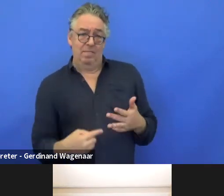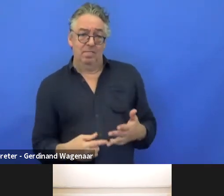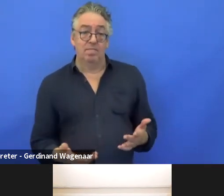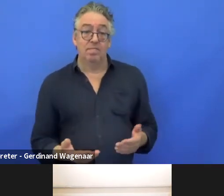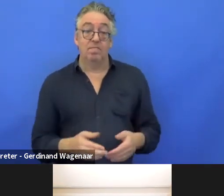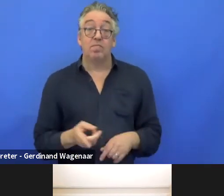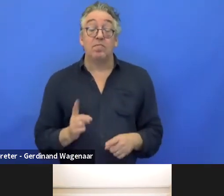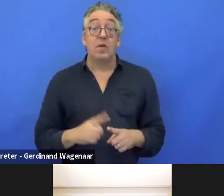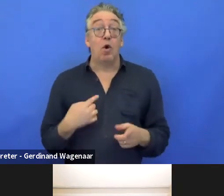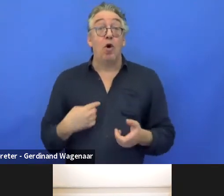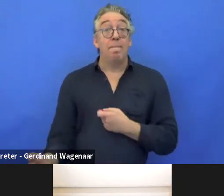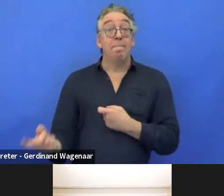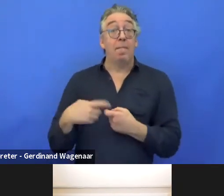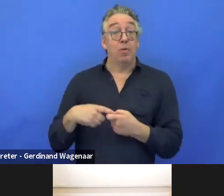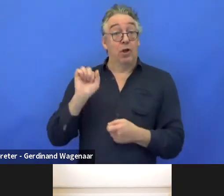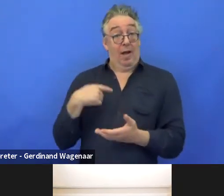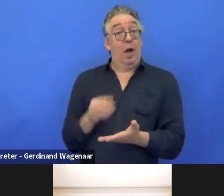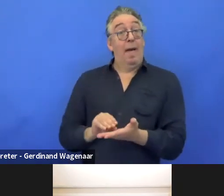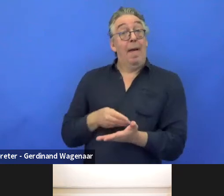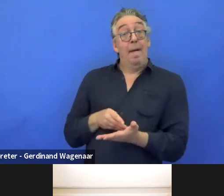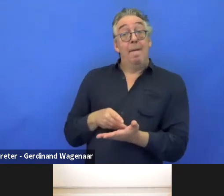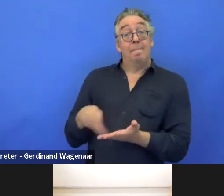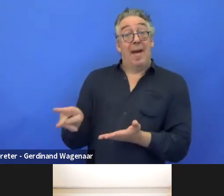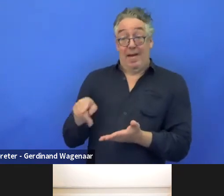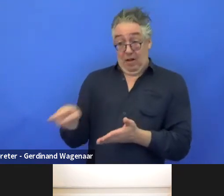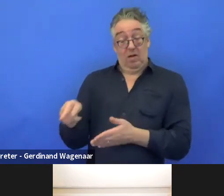financially and to reward the expertise of this.